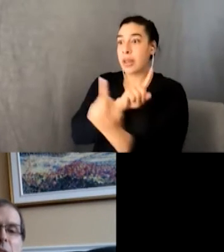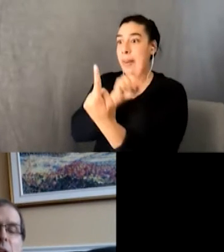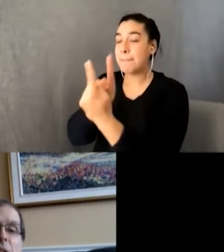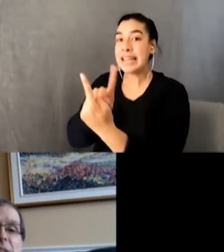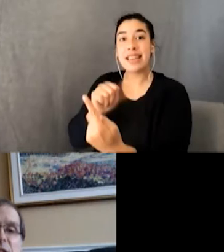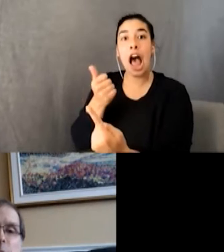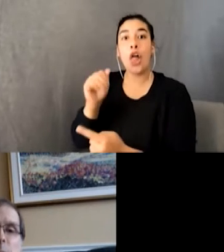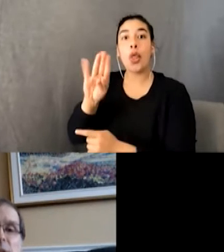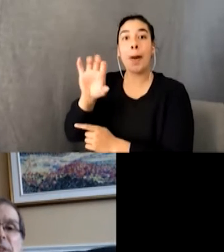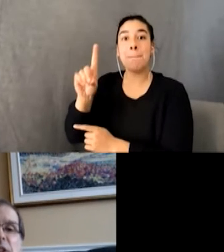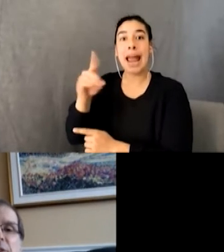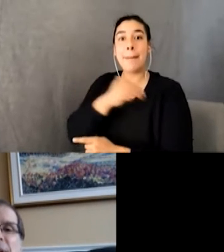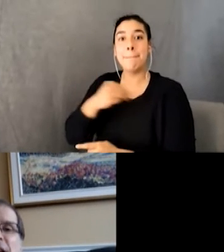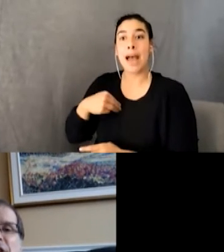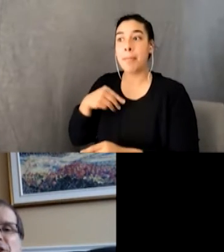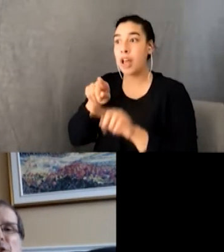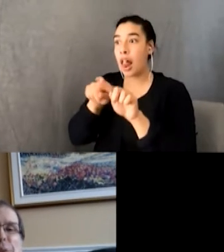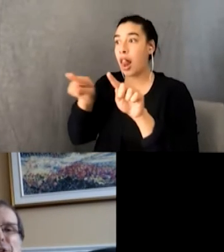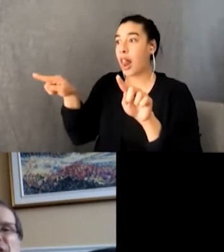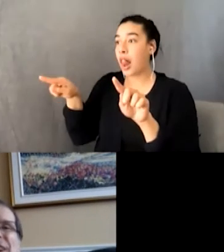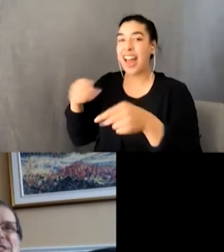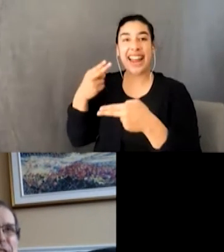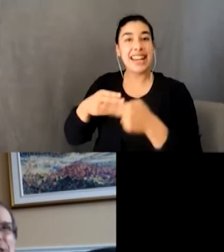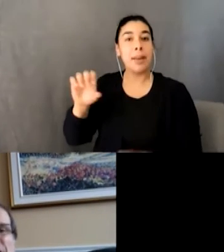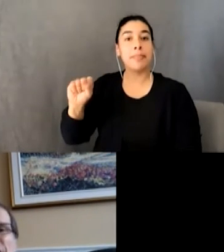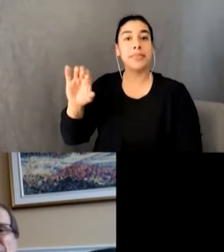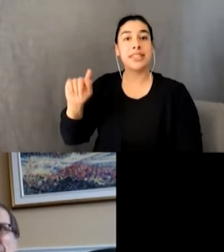I ask that you please indulge me as I destroy a British accent a little later on in the reading.